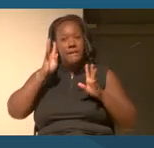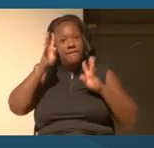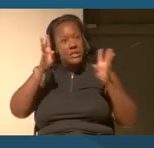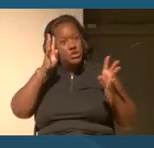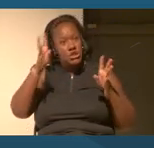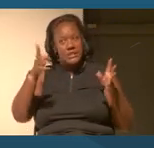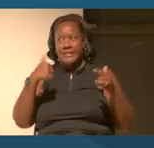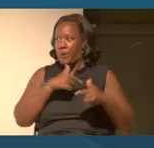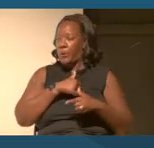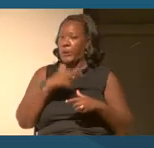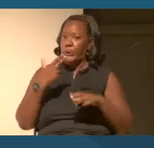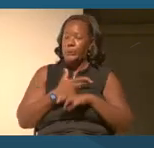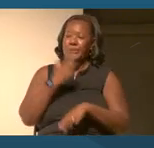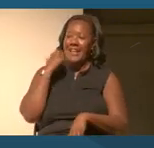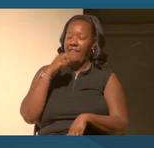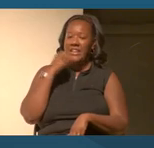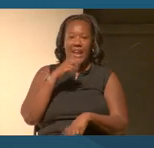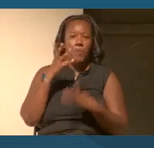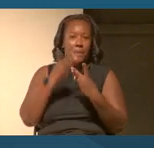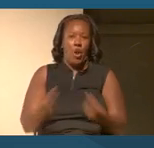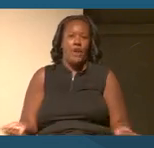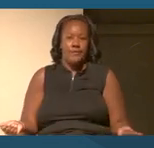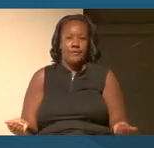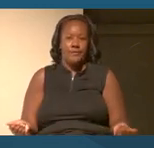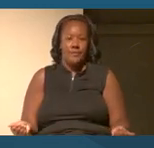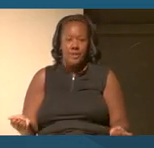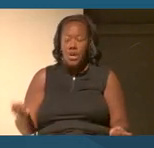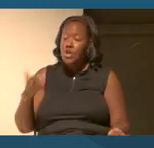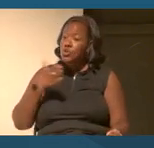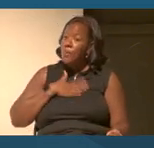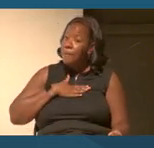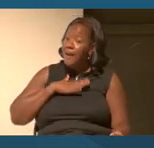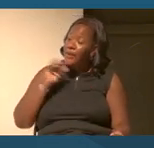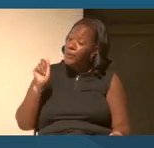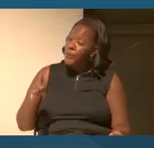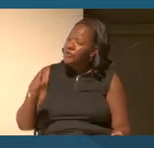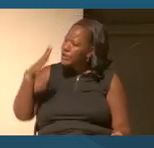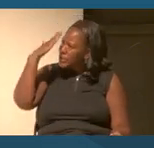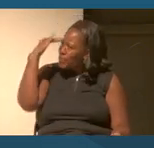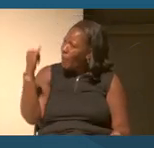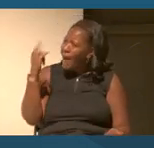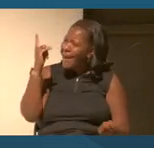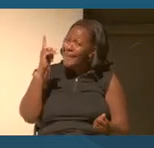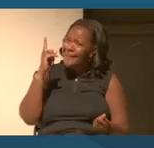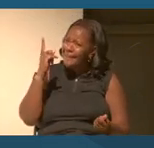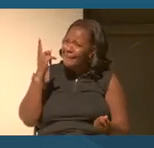My question becomes, why can't we talk about the inclusion and contributions of people